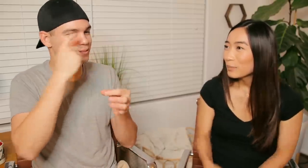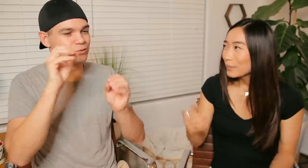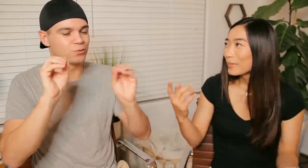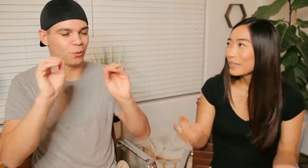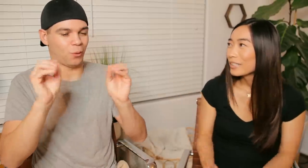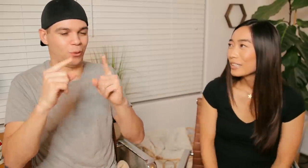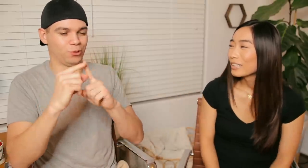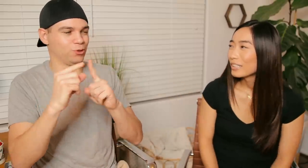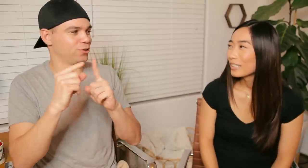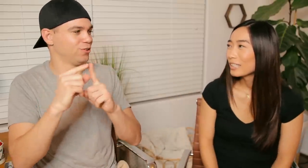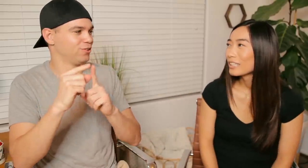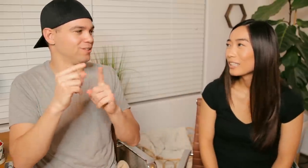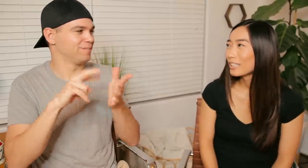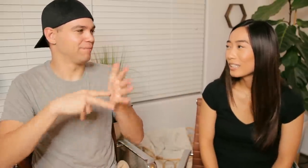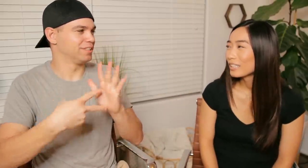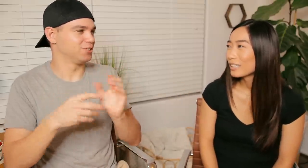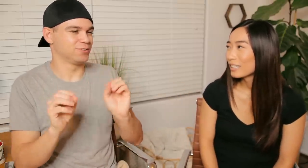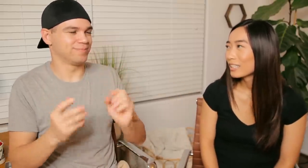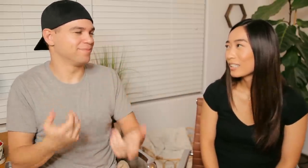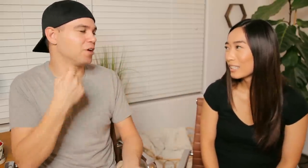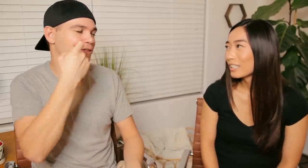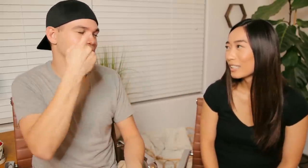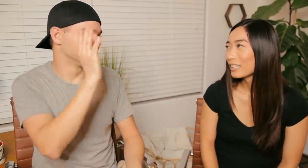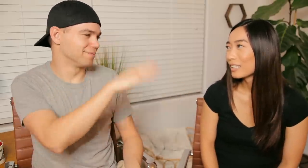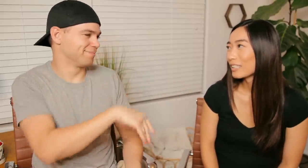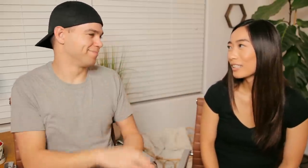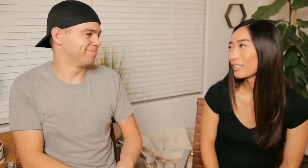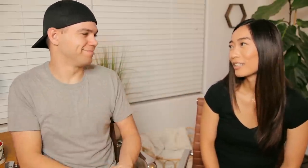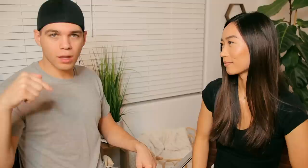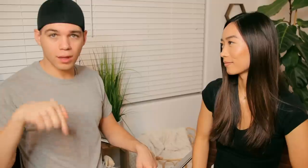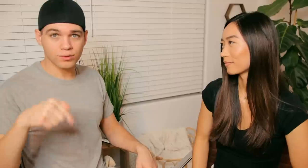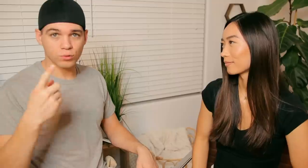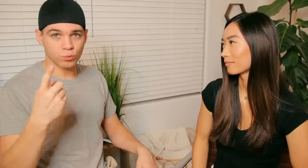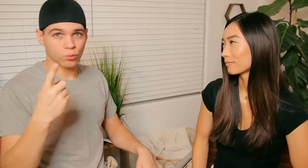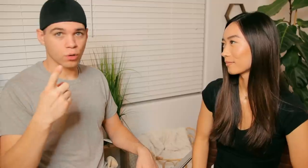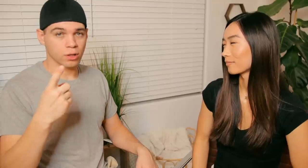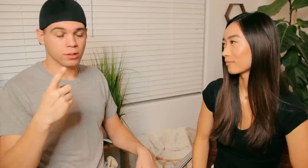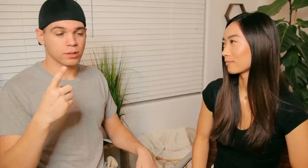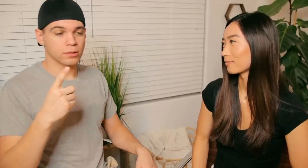because there's no word definition I understand that This one